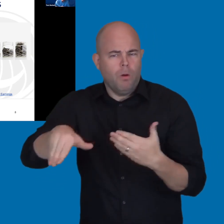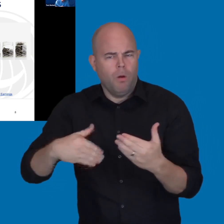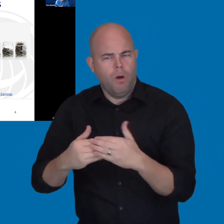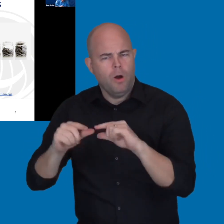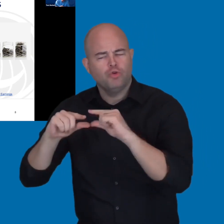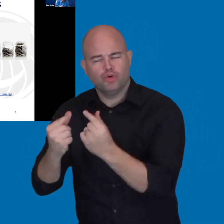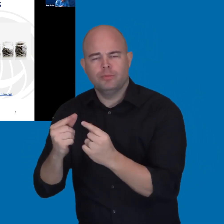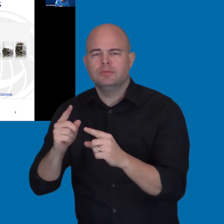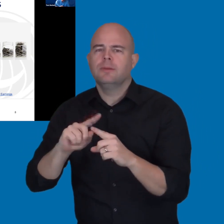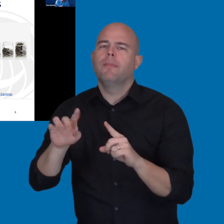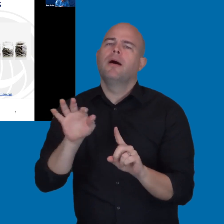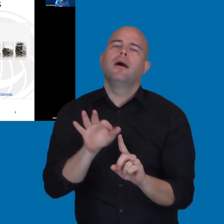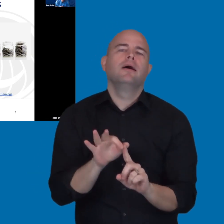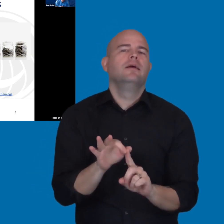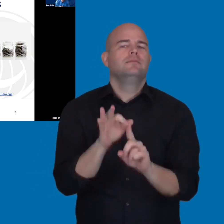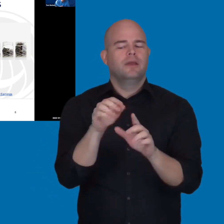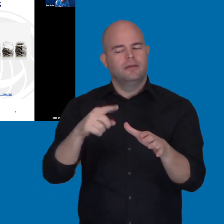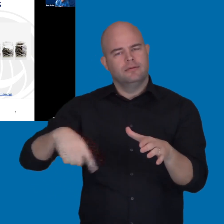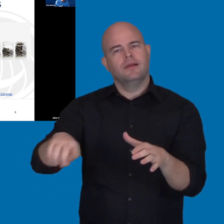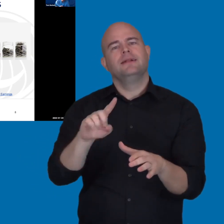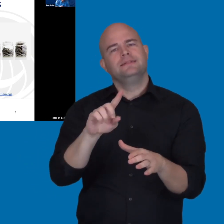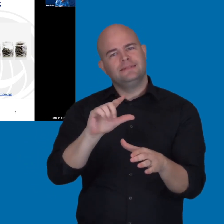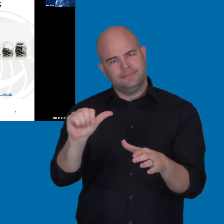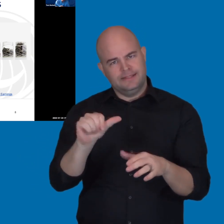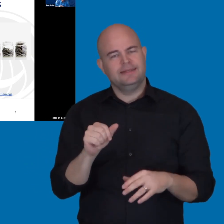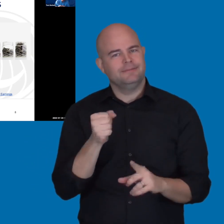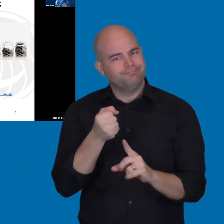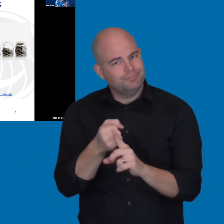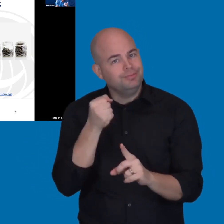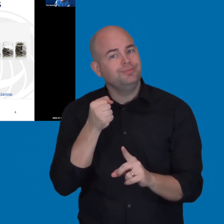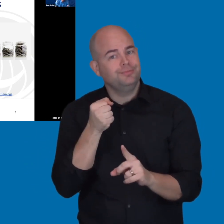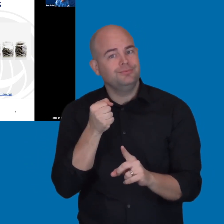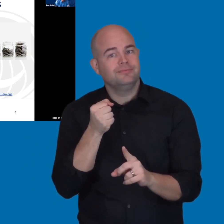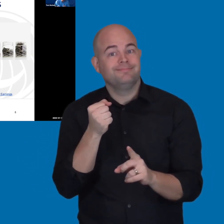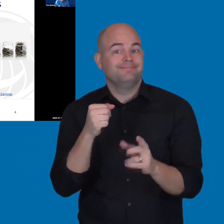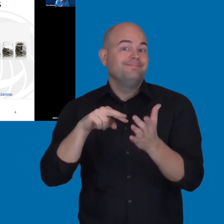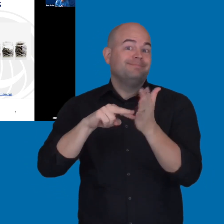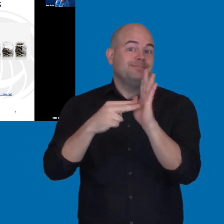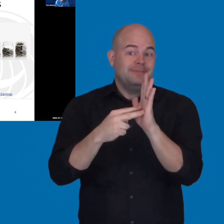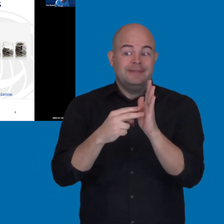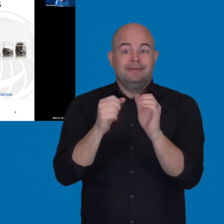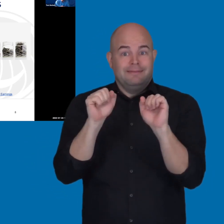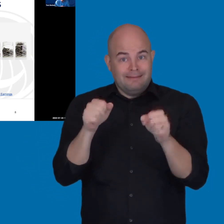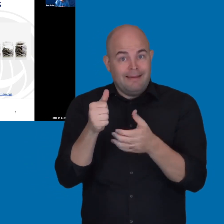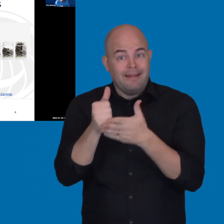for those people that have a disability. So, for example, if we can help our students be successful